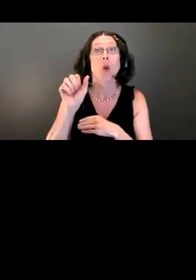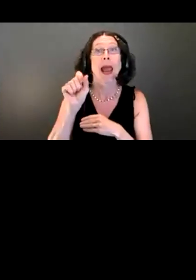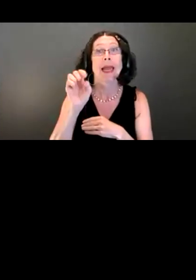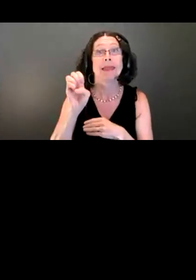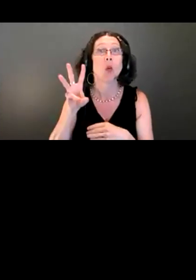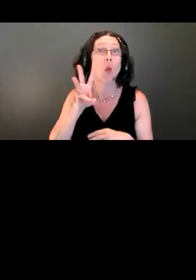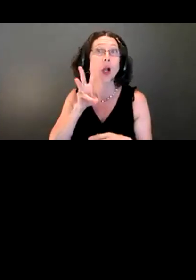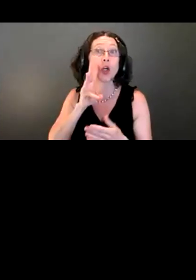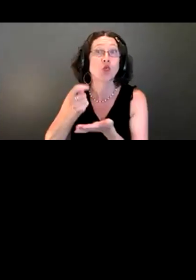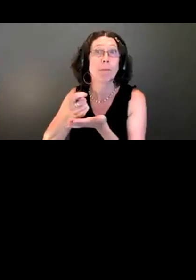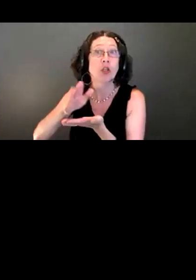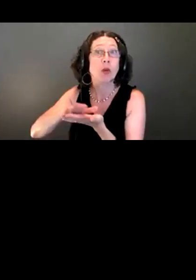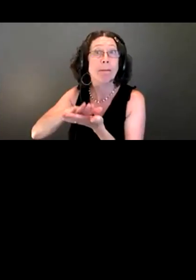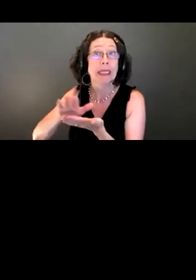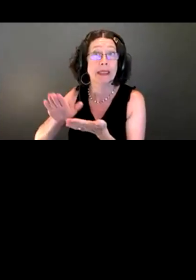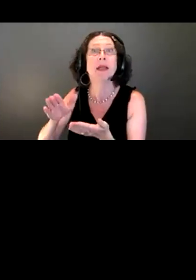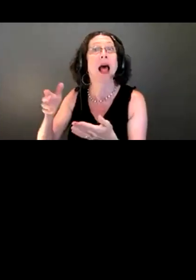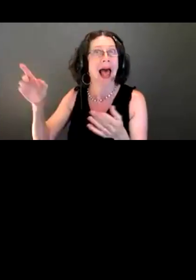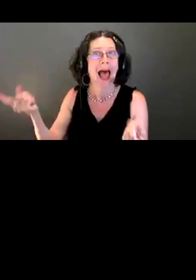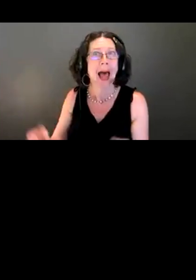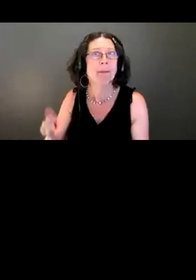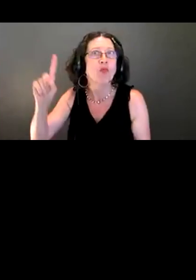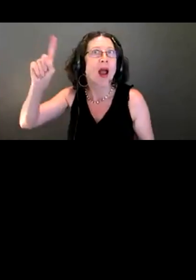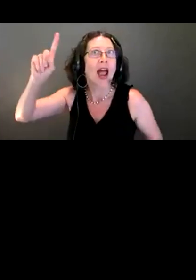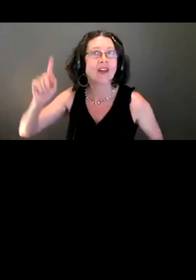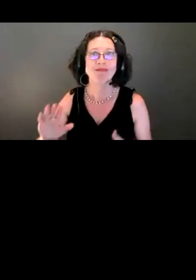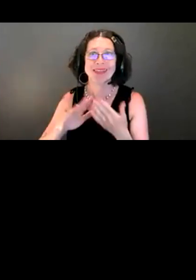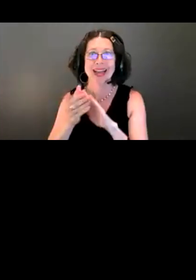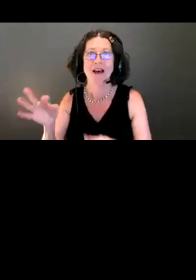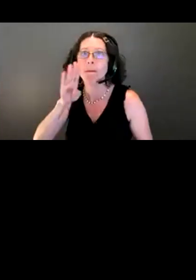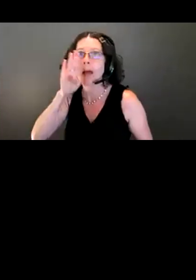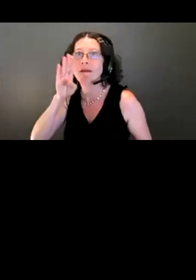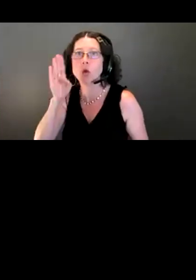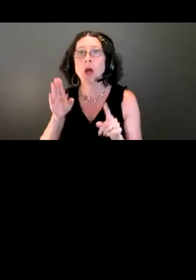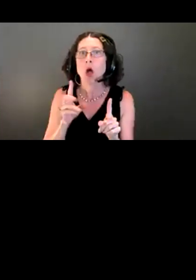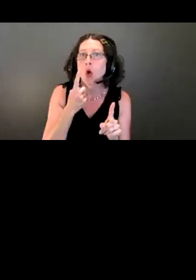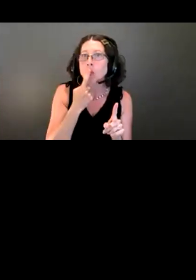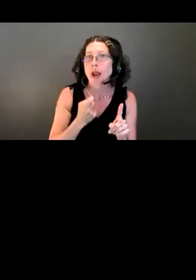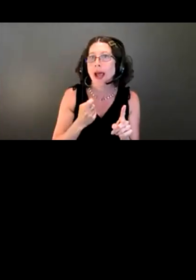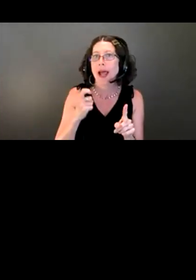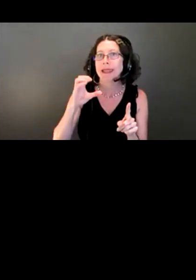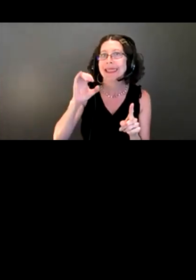City of Bellevue. This project will have impacts at the Red Cedar Trailhead